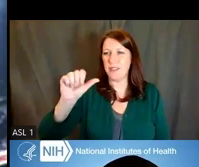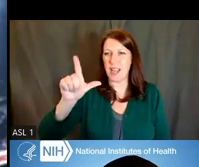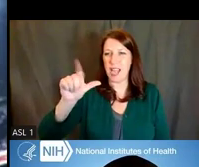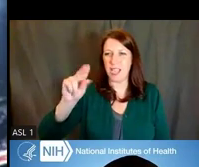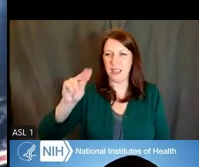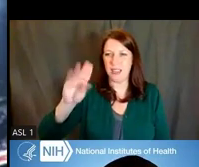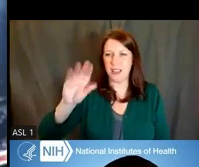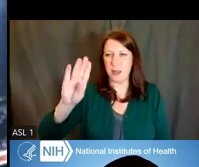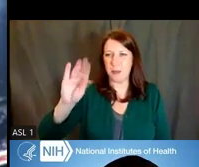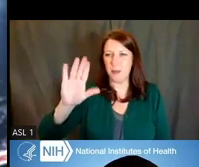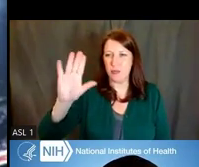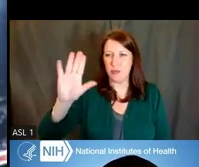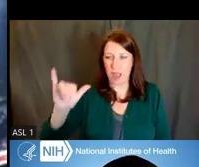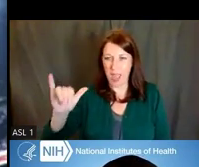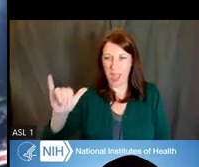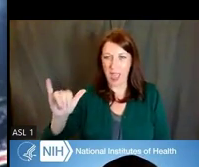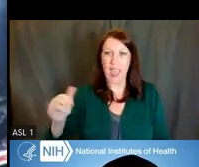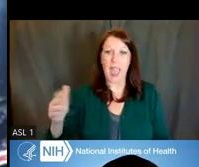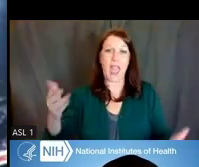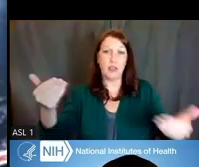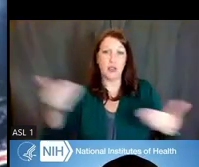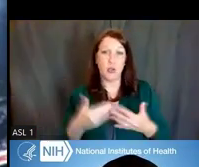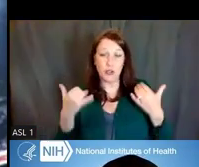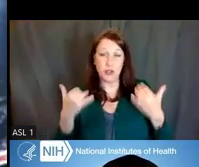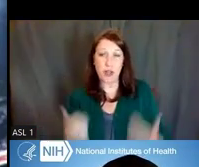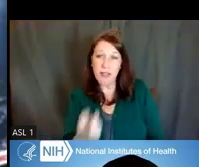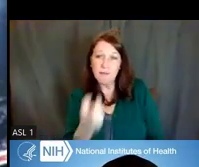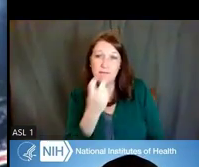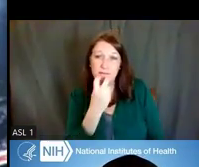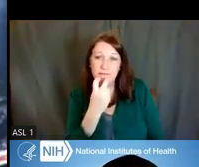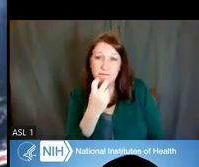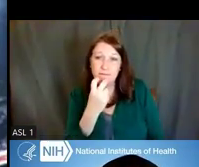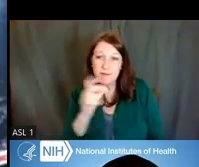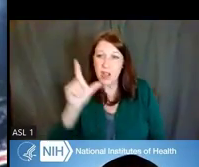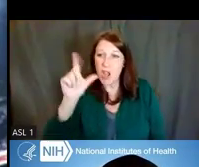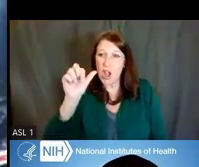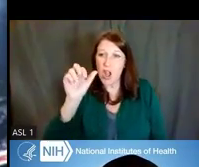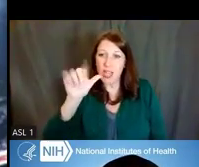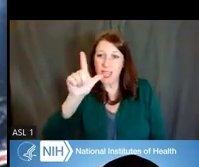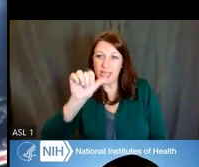appreciating this game, is Ms. Lynn Morin.